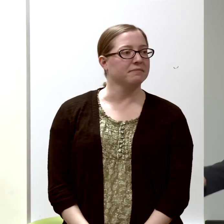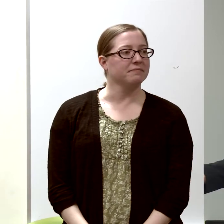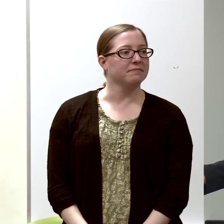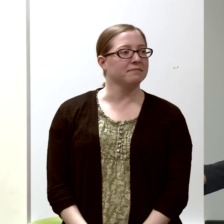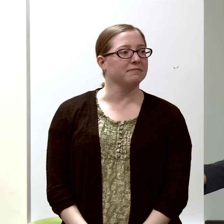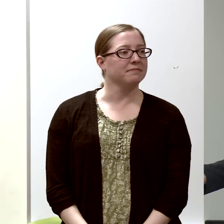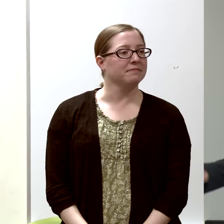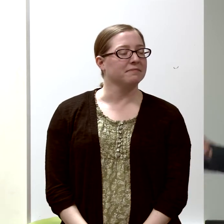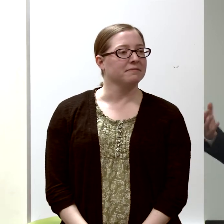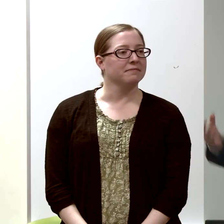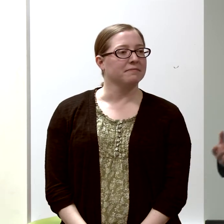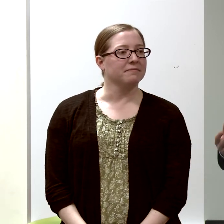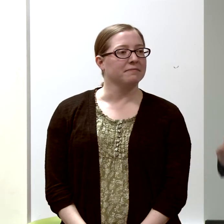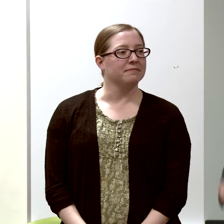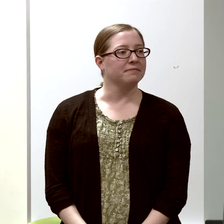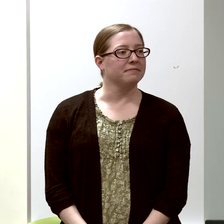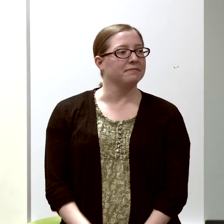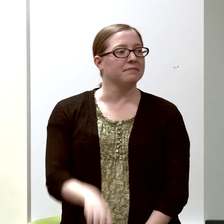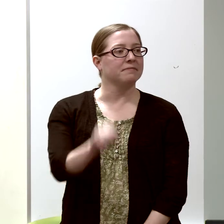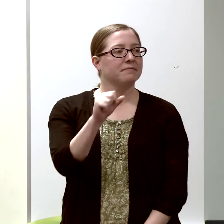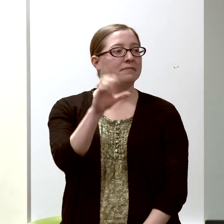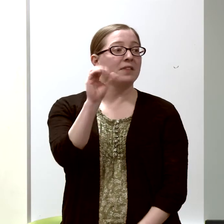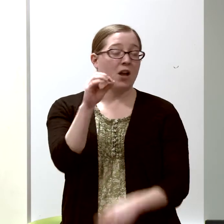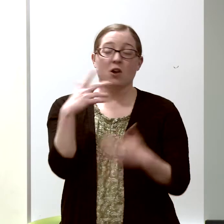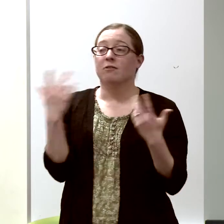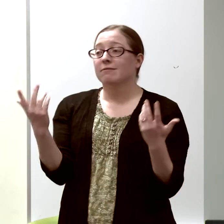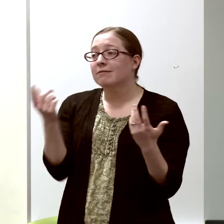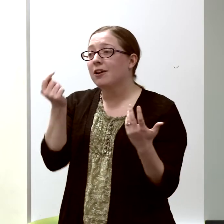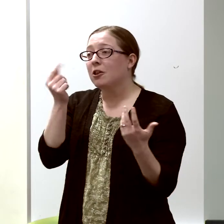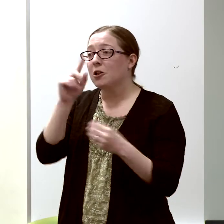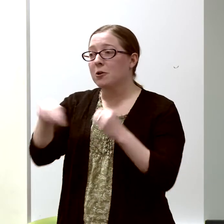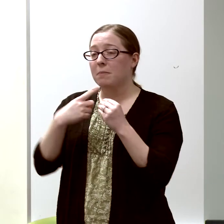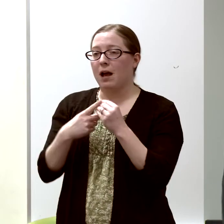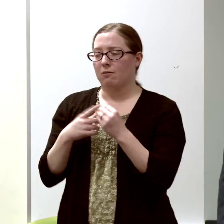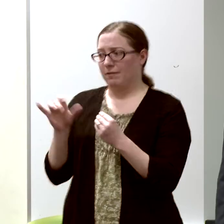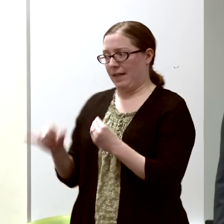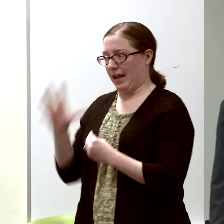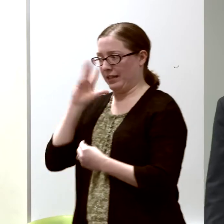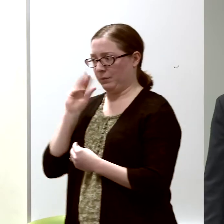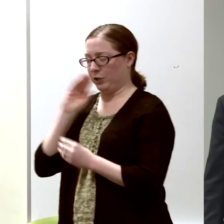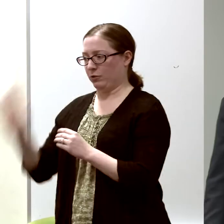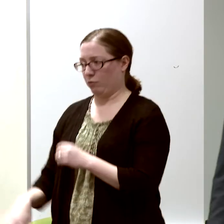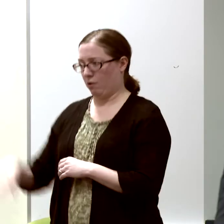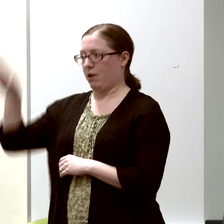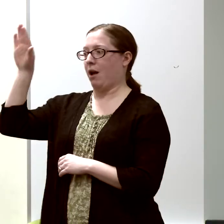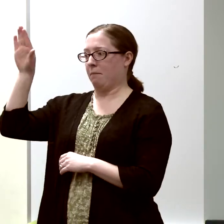So let me tell you a little bit about how I got from there to here.